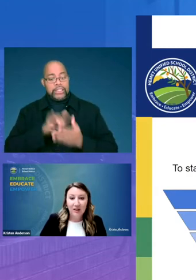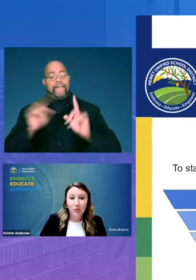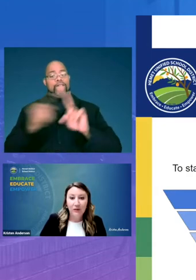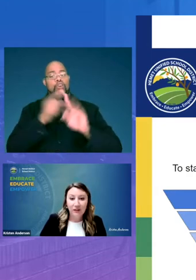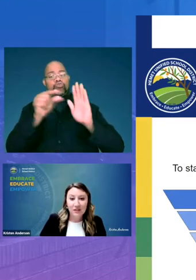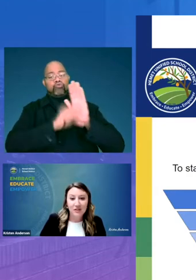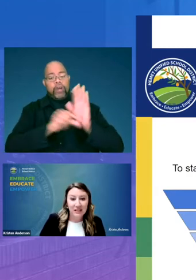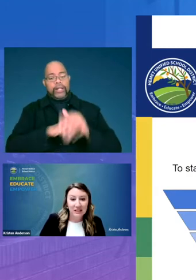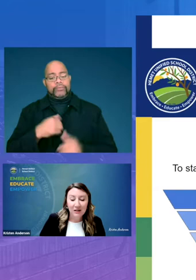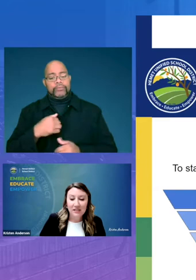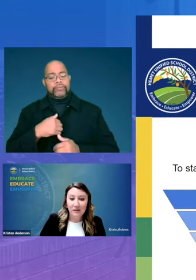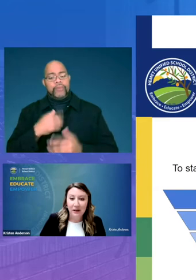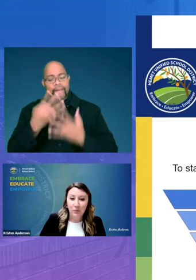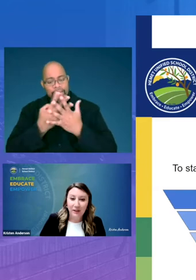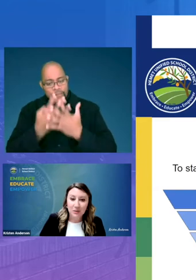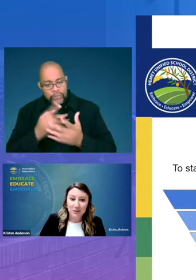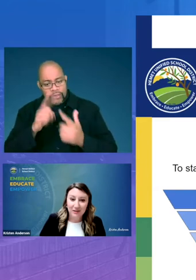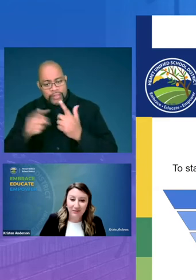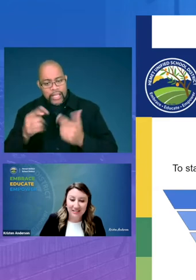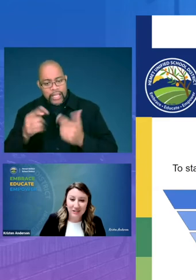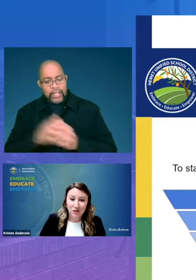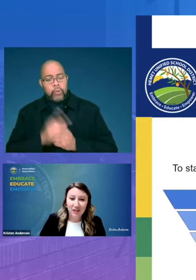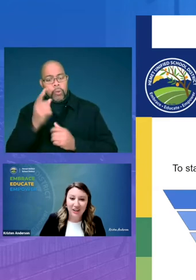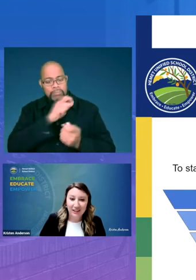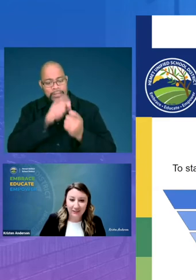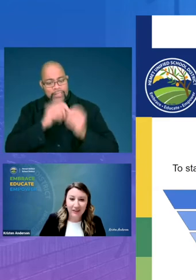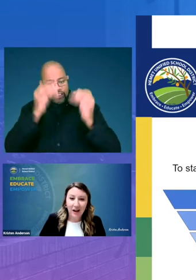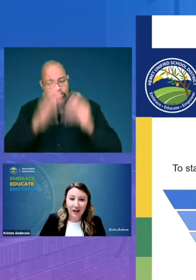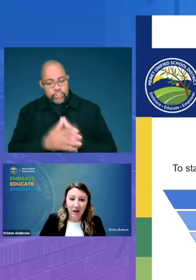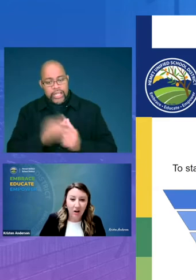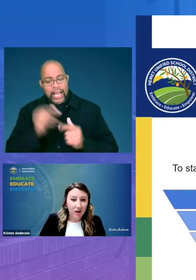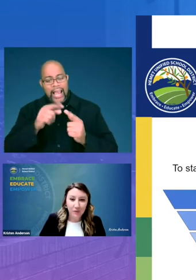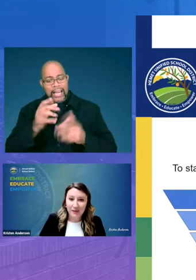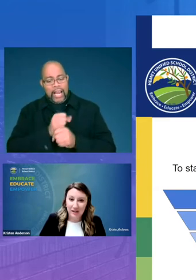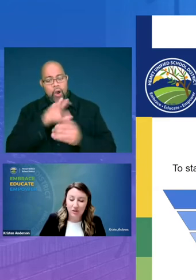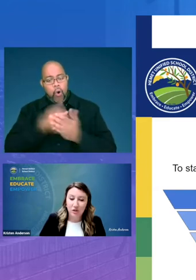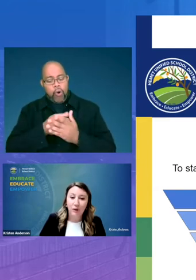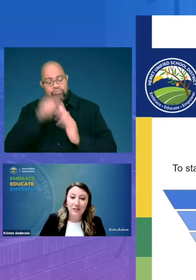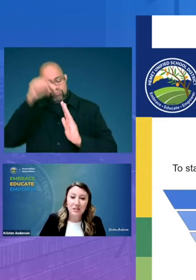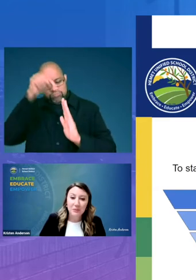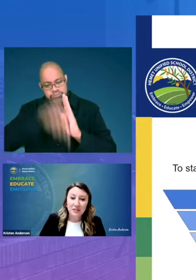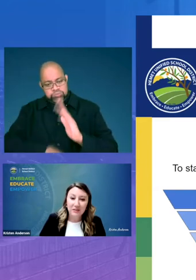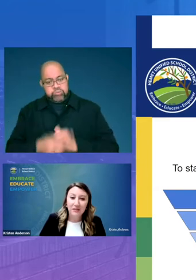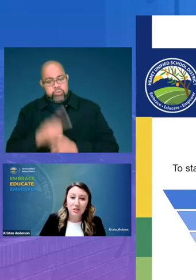we filtered then down by one specific teacher and even got all the way down to one specific